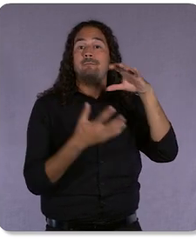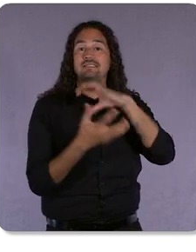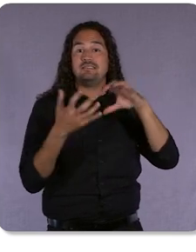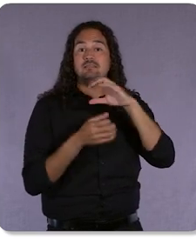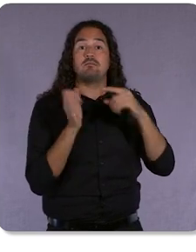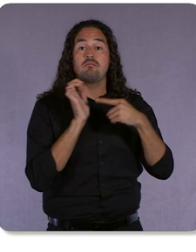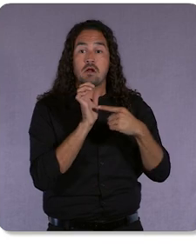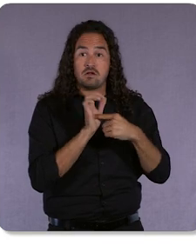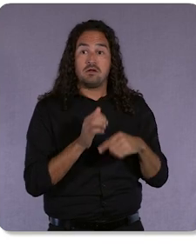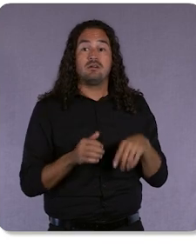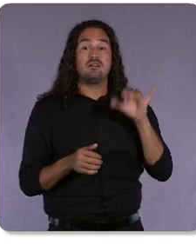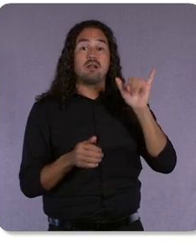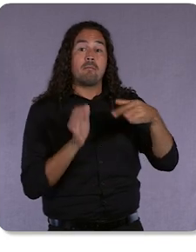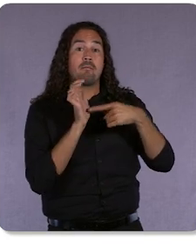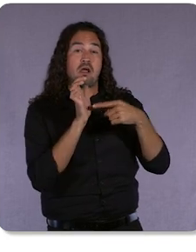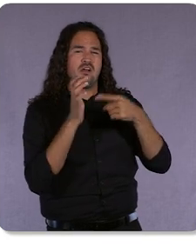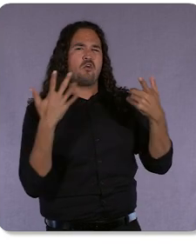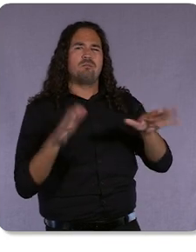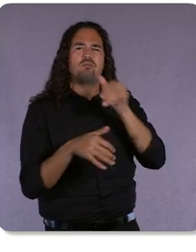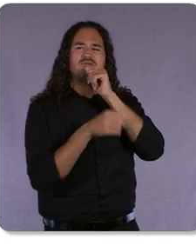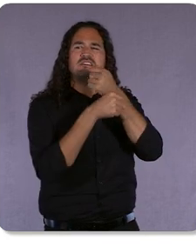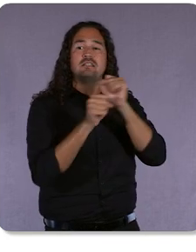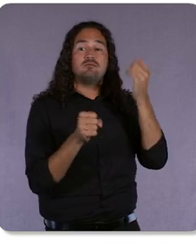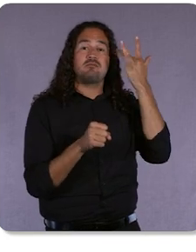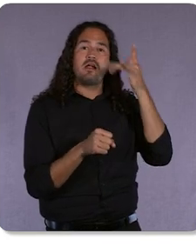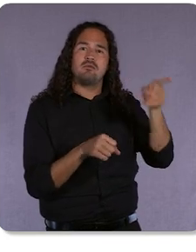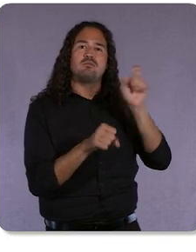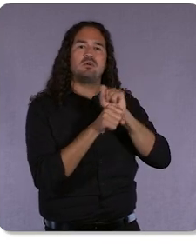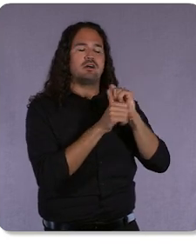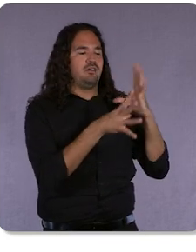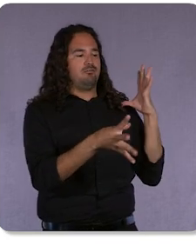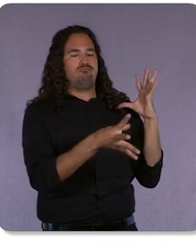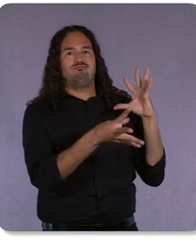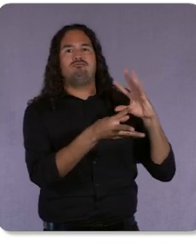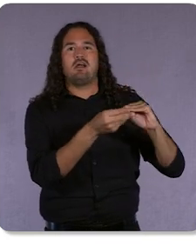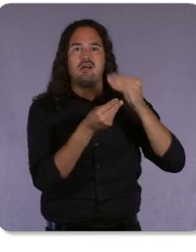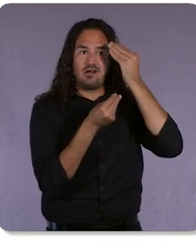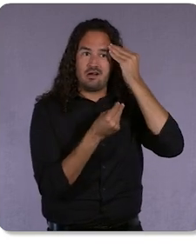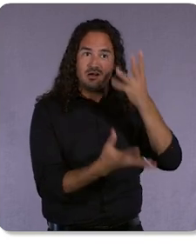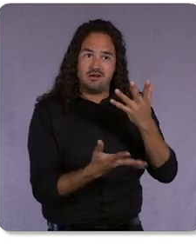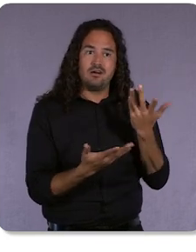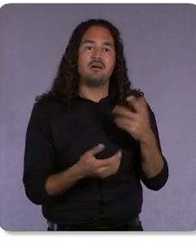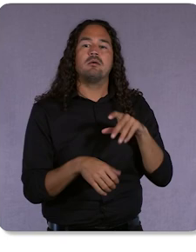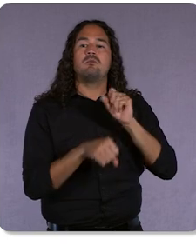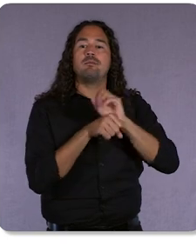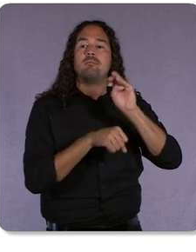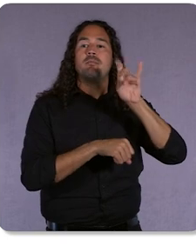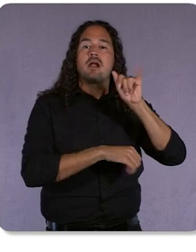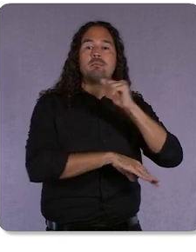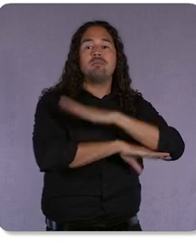because they work in aggregate. They also work across media and platforms, including Google channels like YouTube and connected TV.